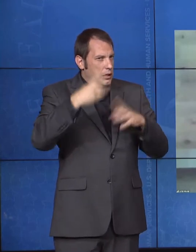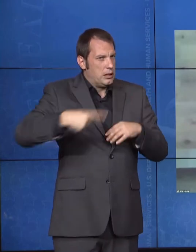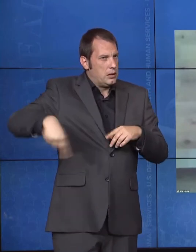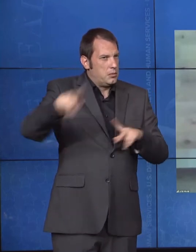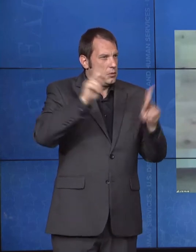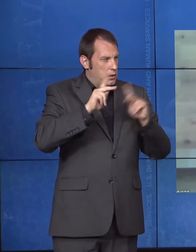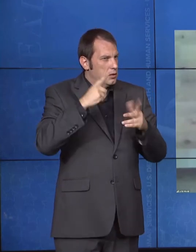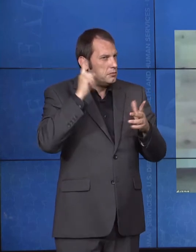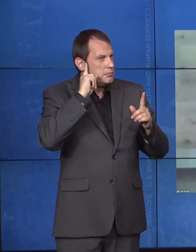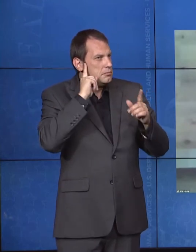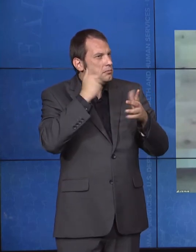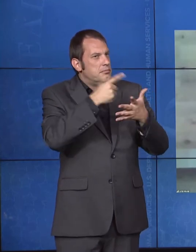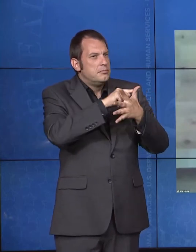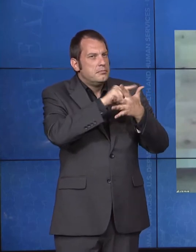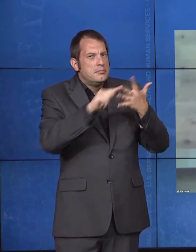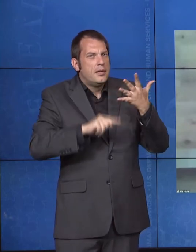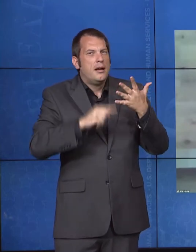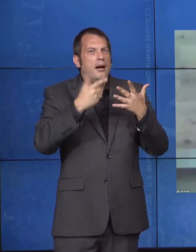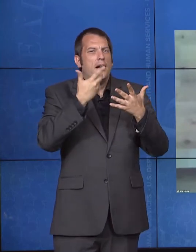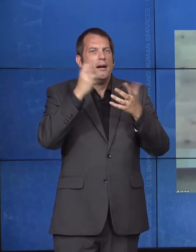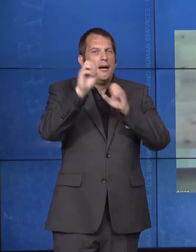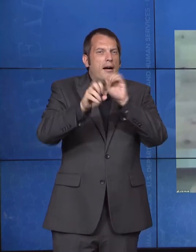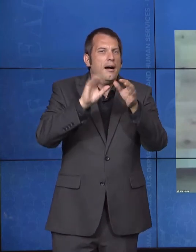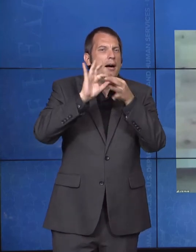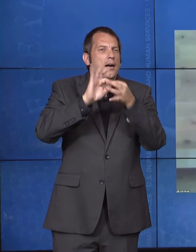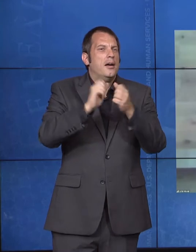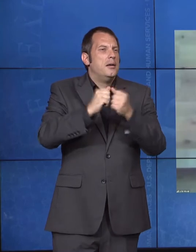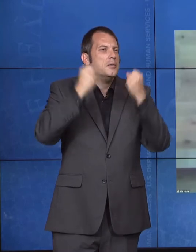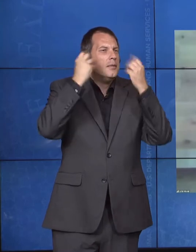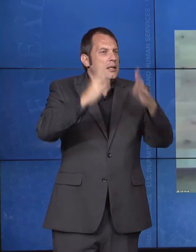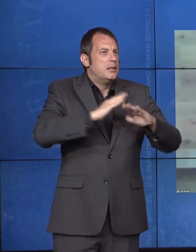for Americans with disabilities today. And one thing you and I have worked on together